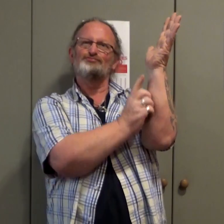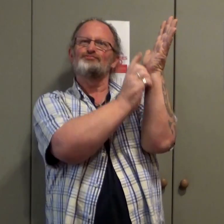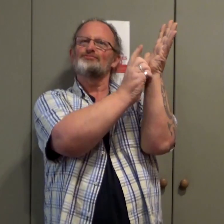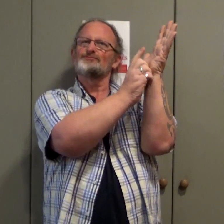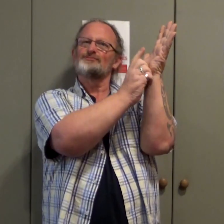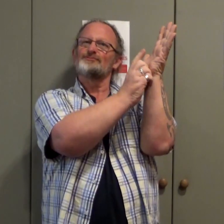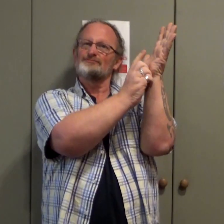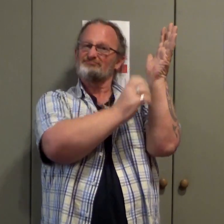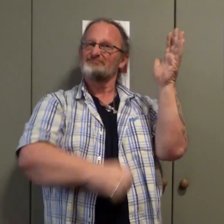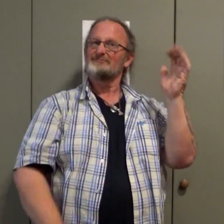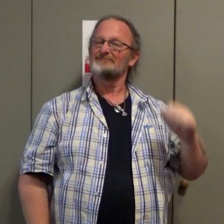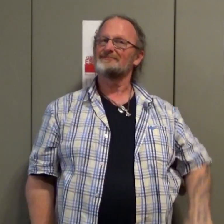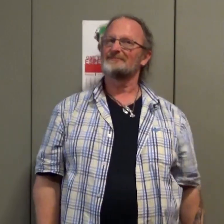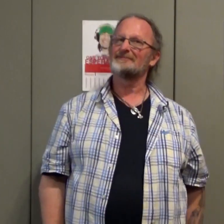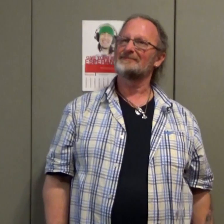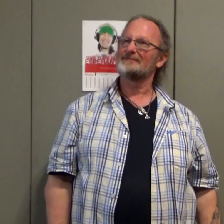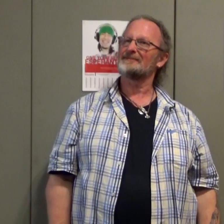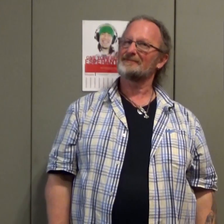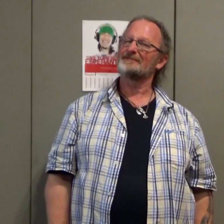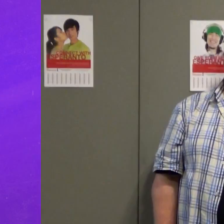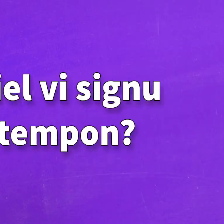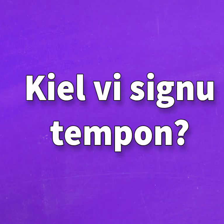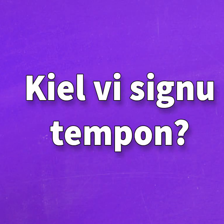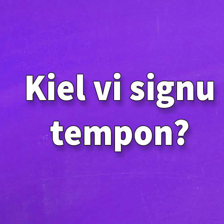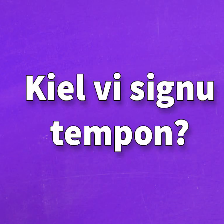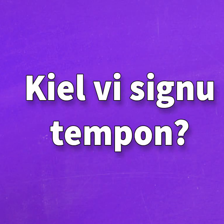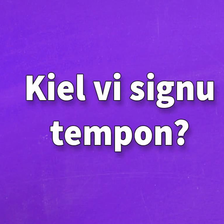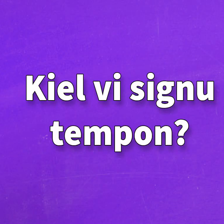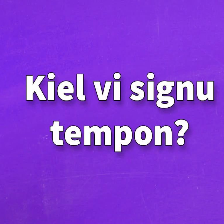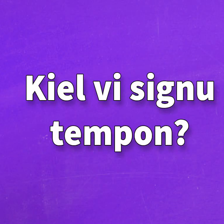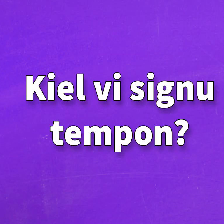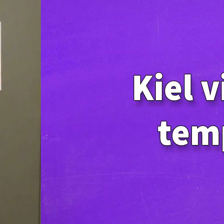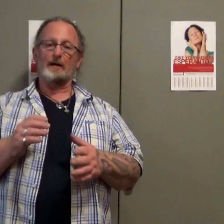and it changes; it climbs the sign for tree How do you sign time?